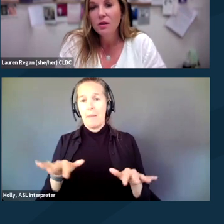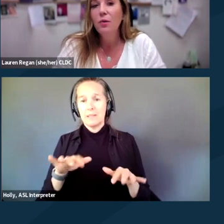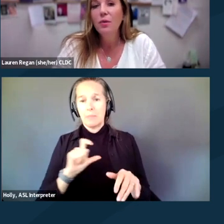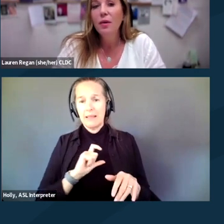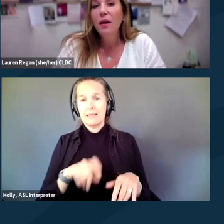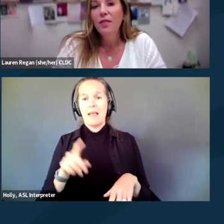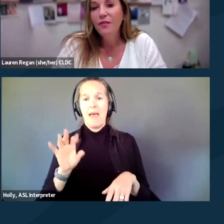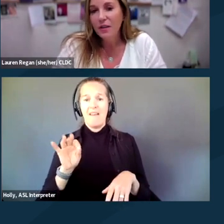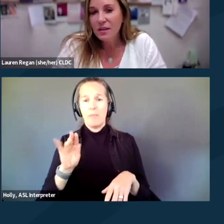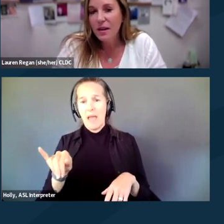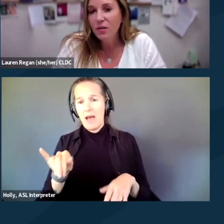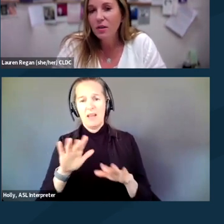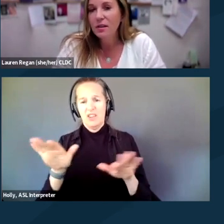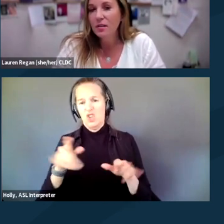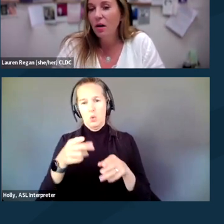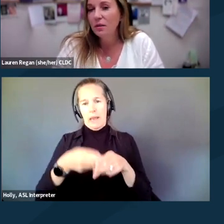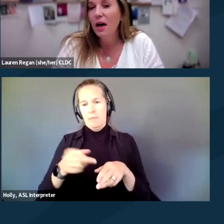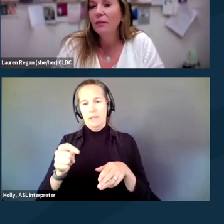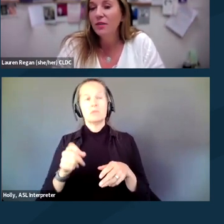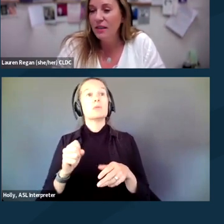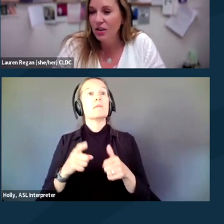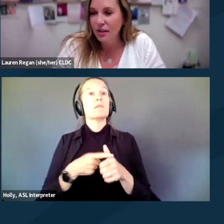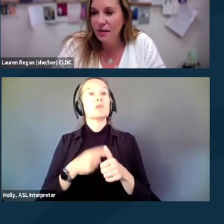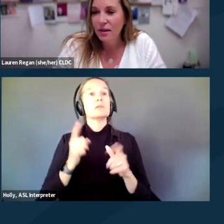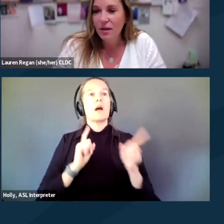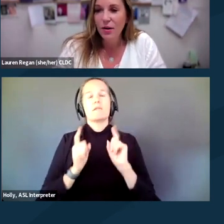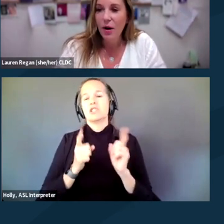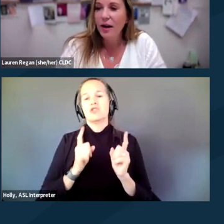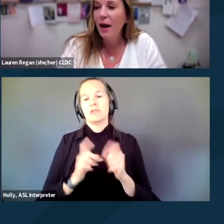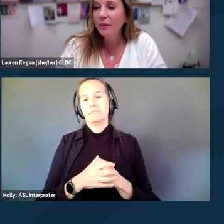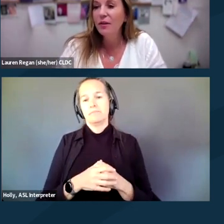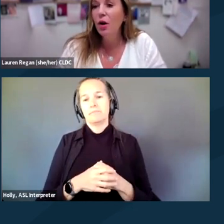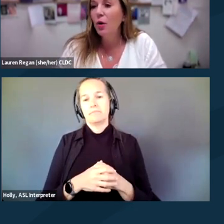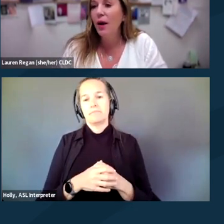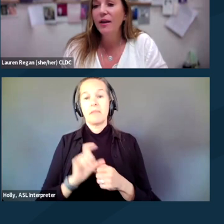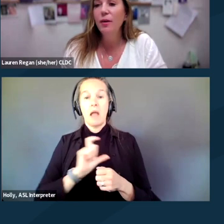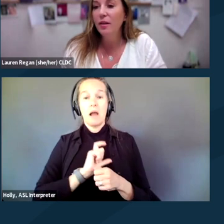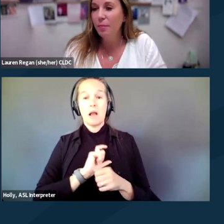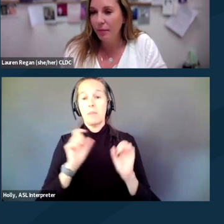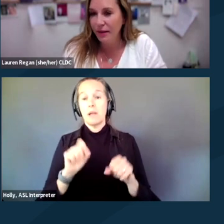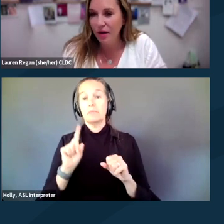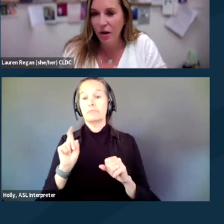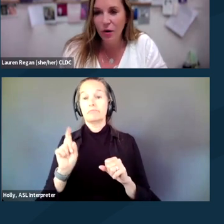So the first level is called conversation. A cop can go anywhere the public can go